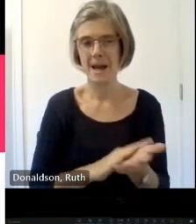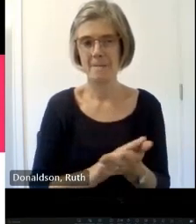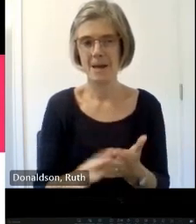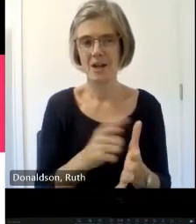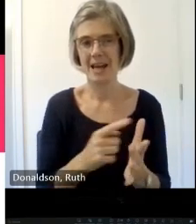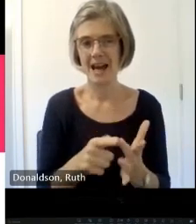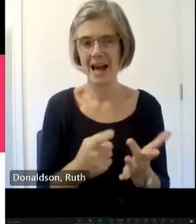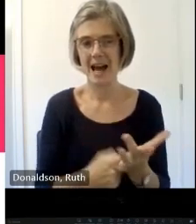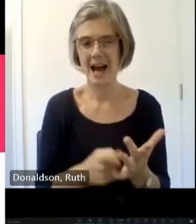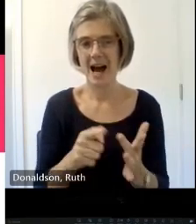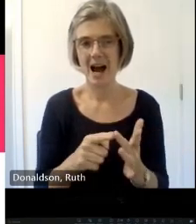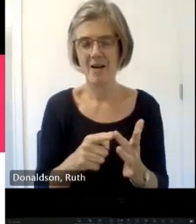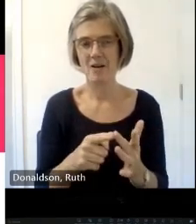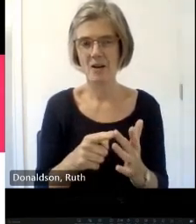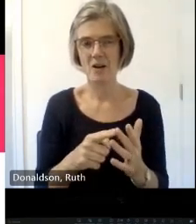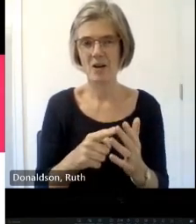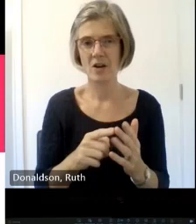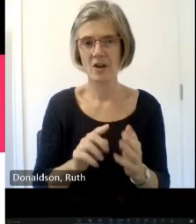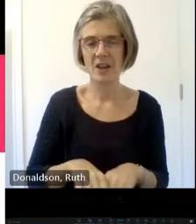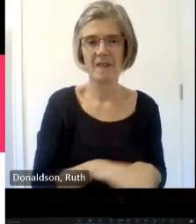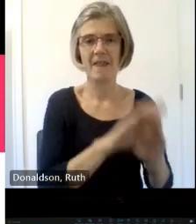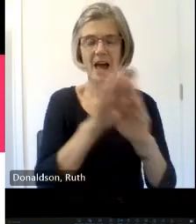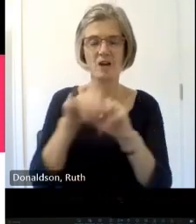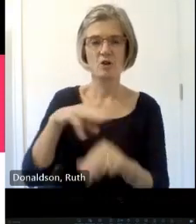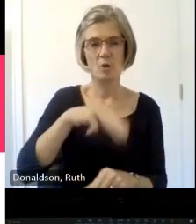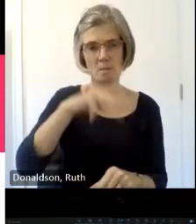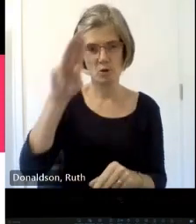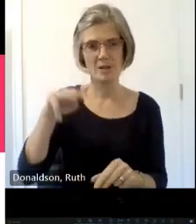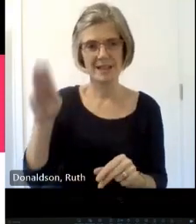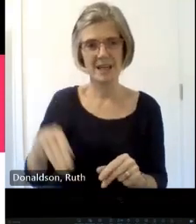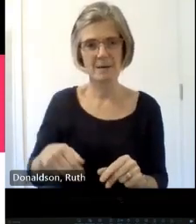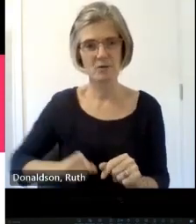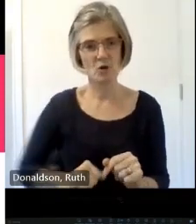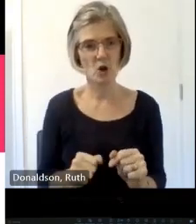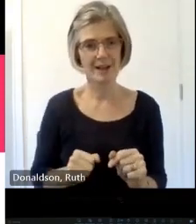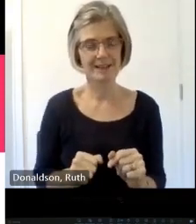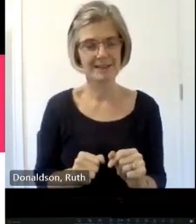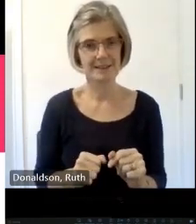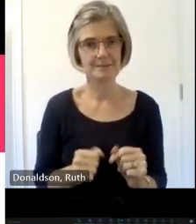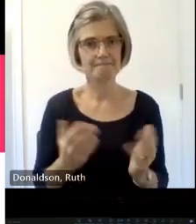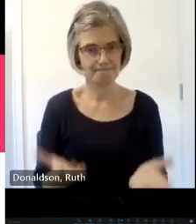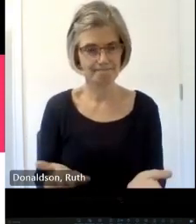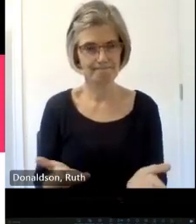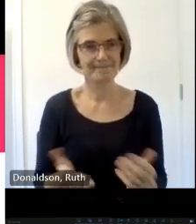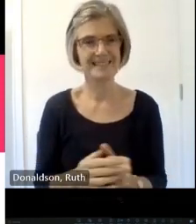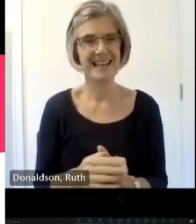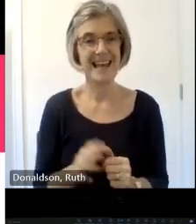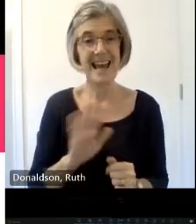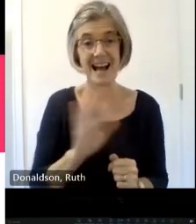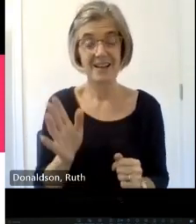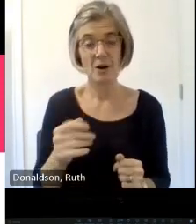museum of Scotland um your minute starts now okay hello I'm a design archaeologist